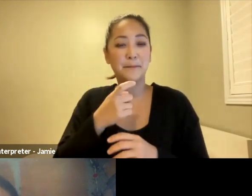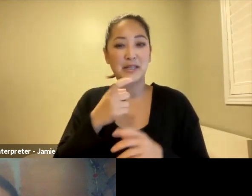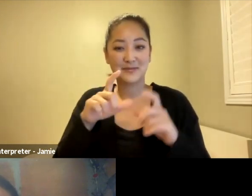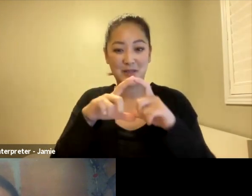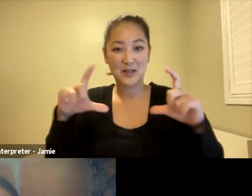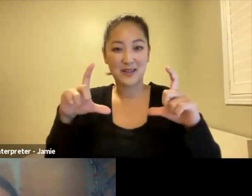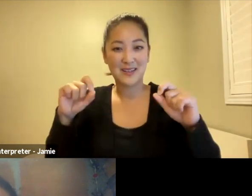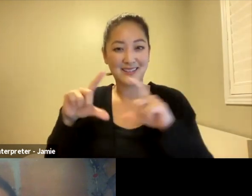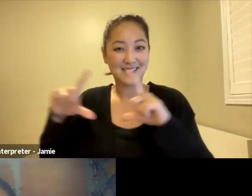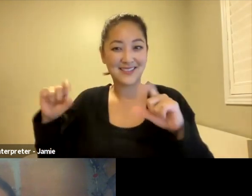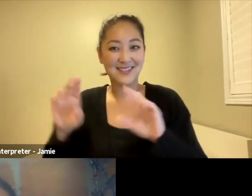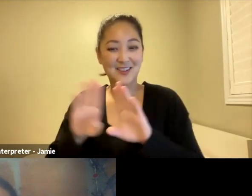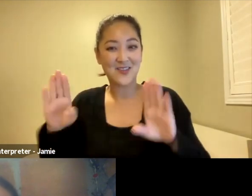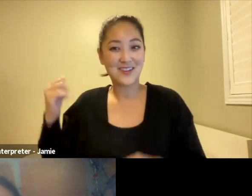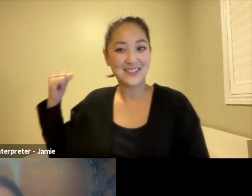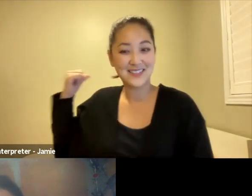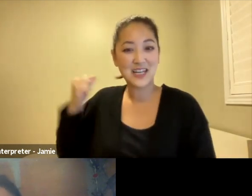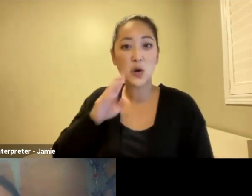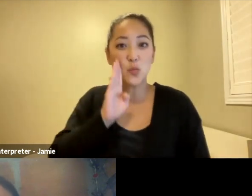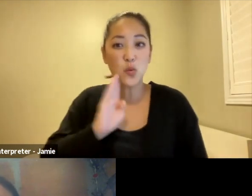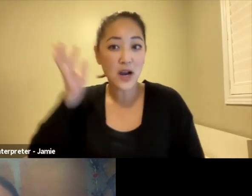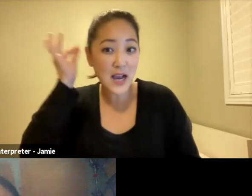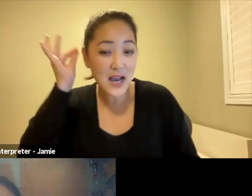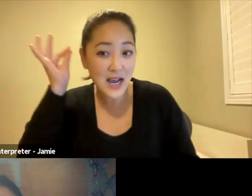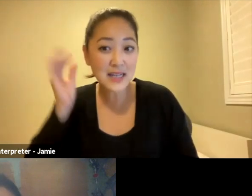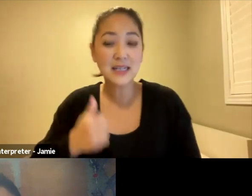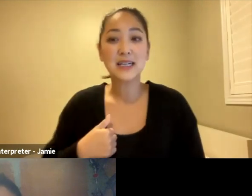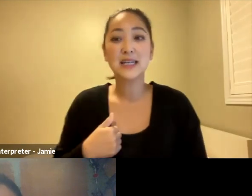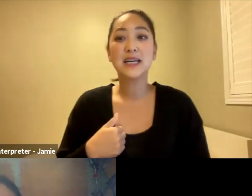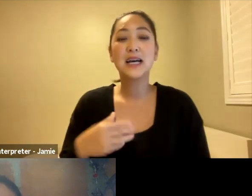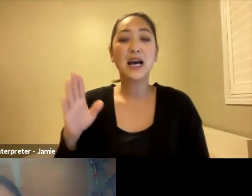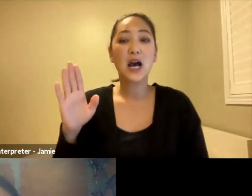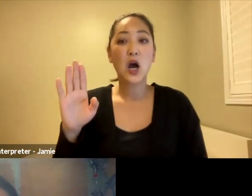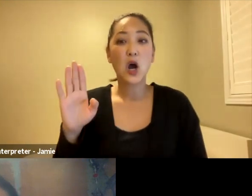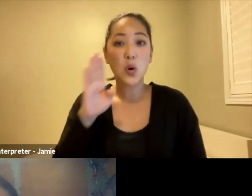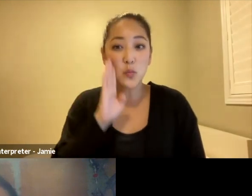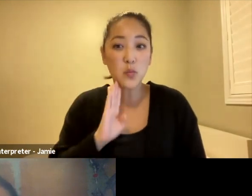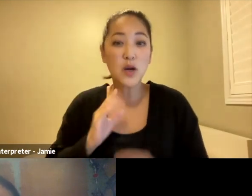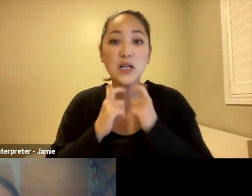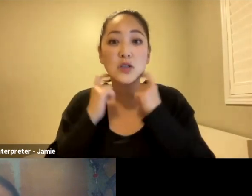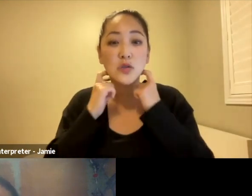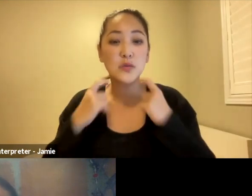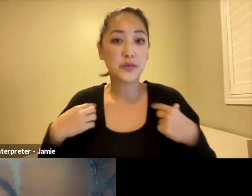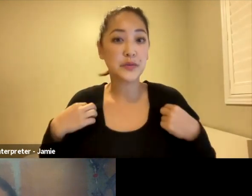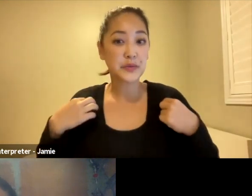I have brown hair. I have also a Brown turtle sweater. I have lenses.